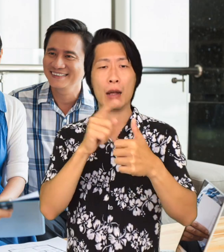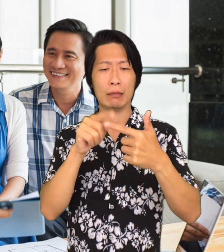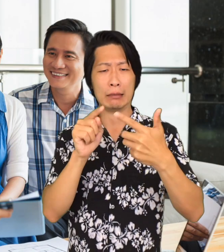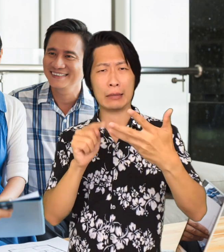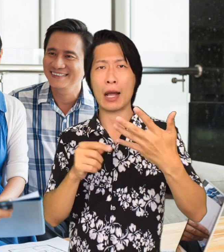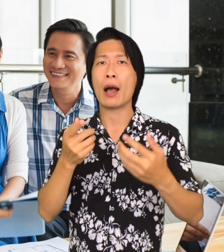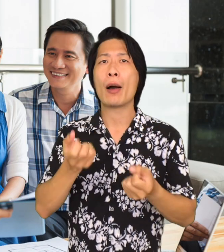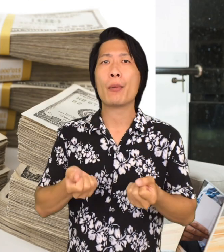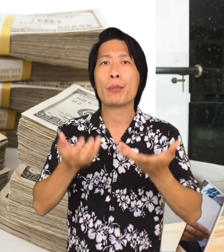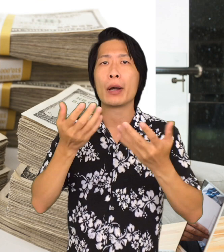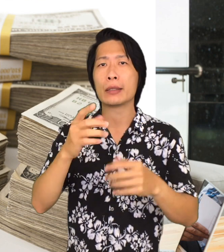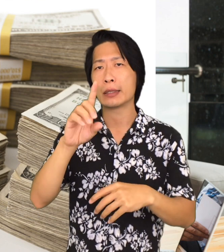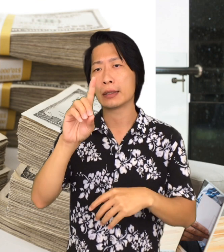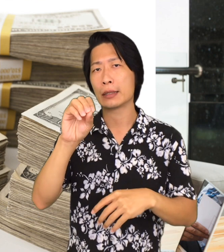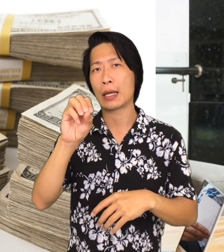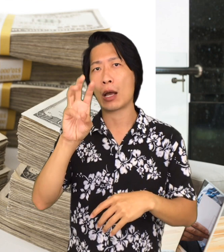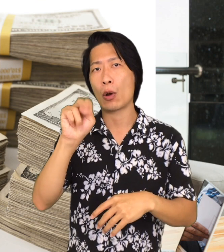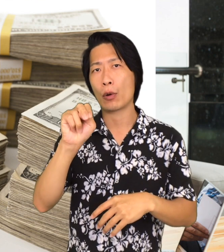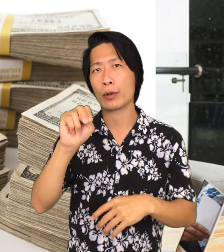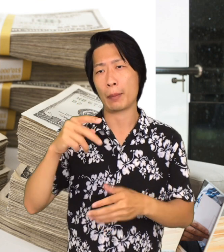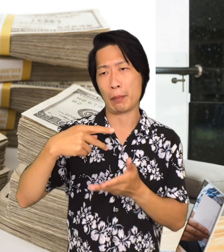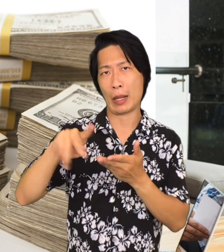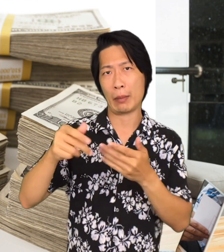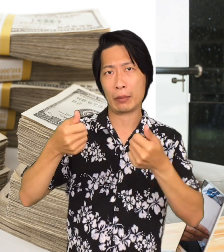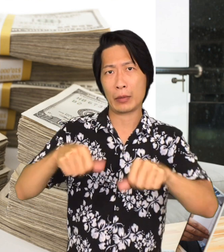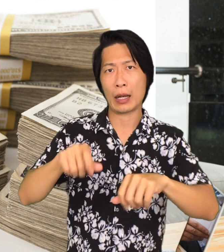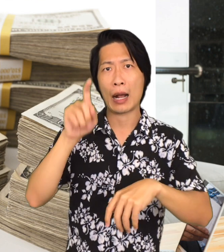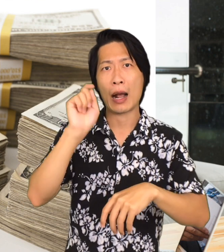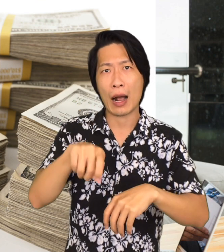know how much down payment you need to put down